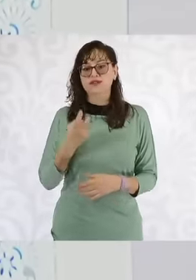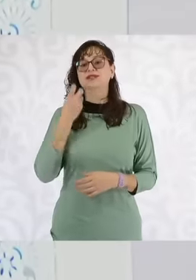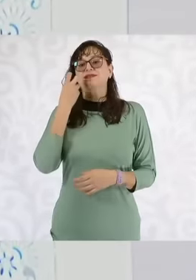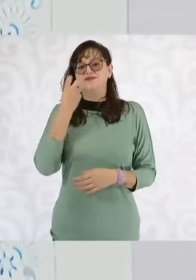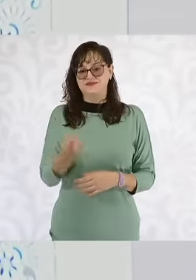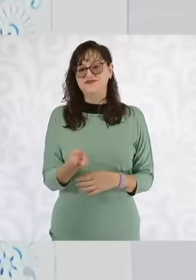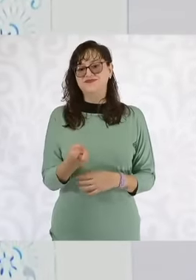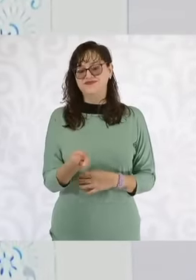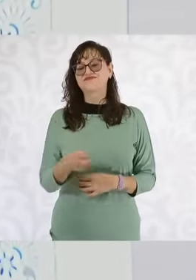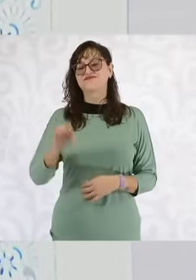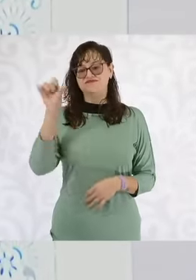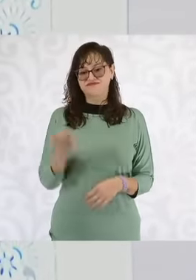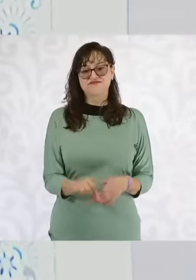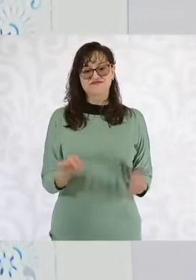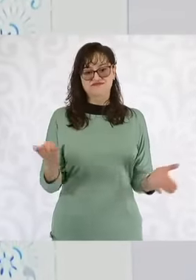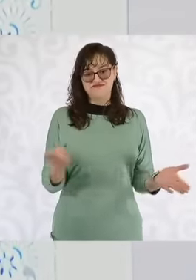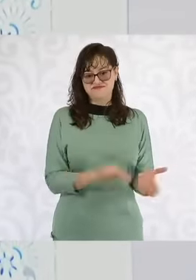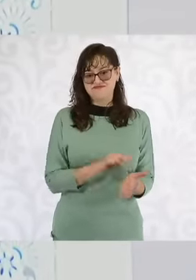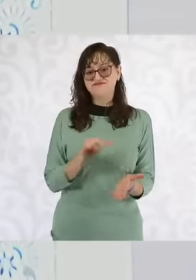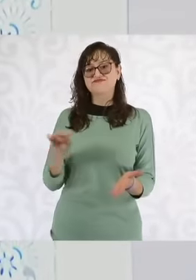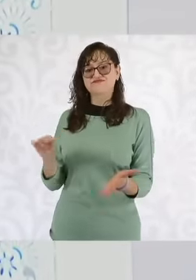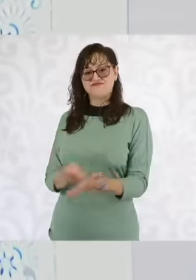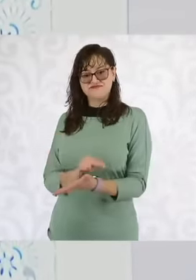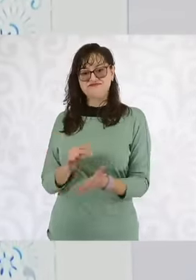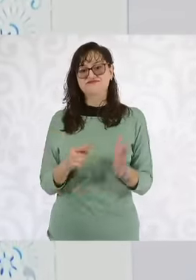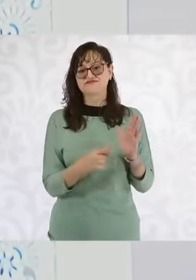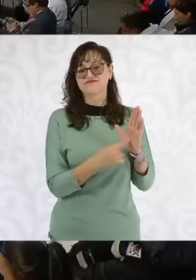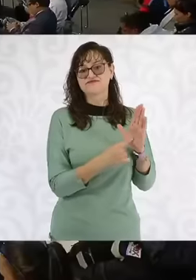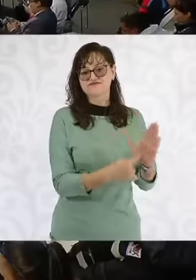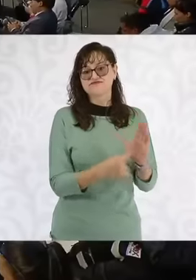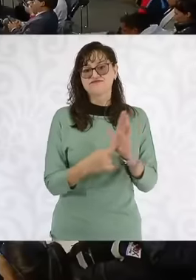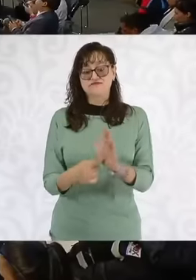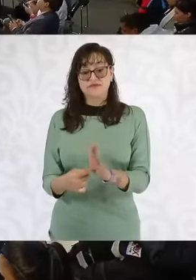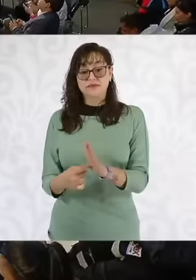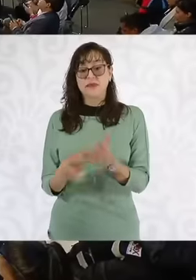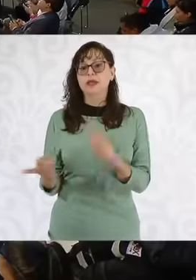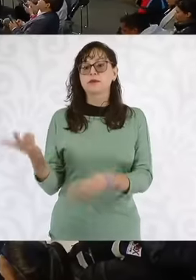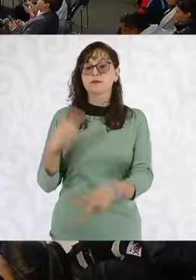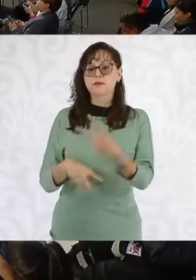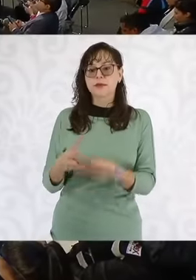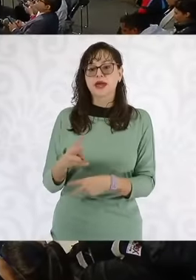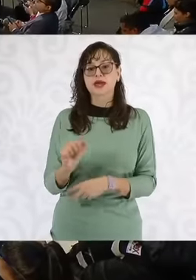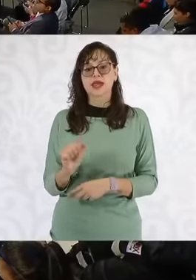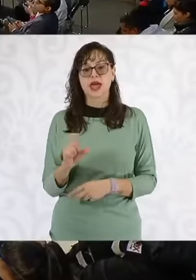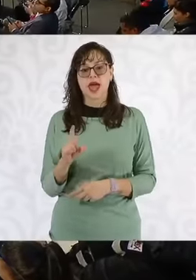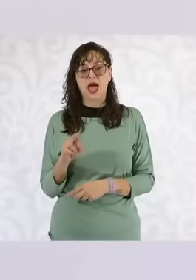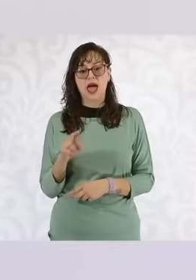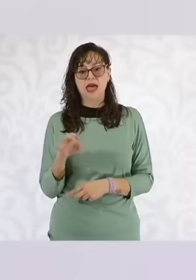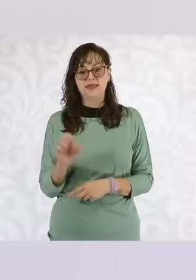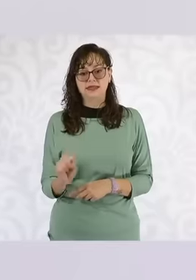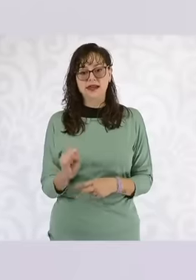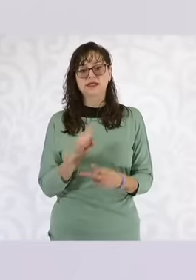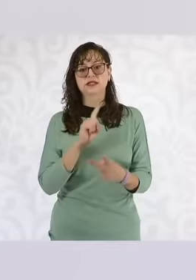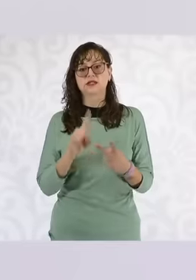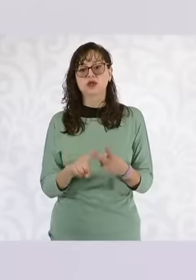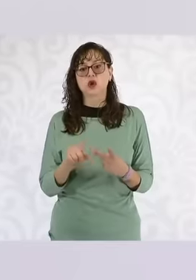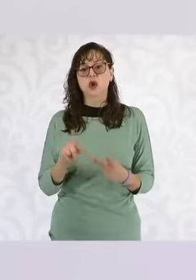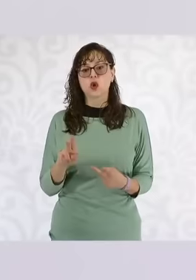asked Andrés and Lucelena to tell us what these reforms are about so that